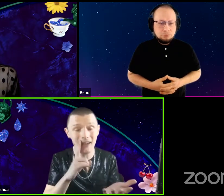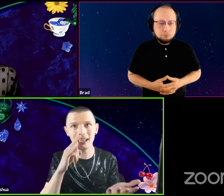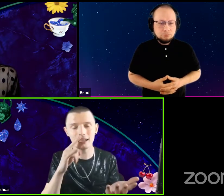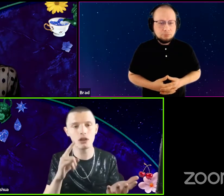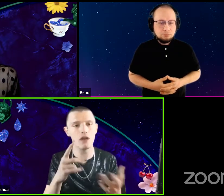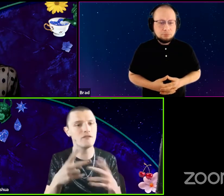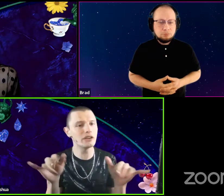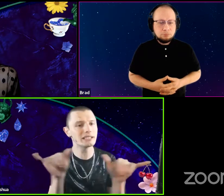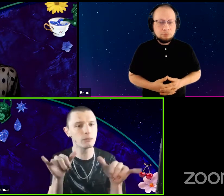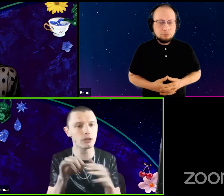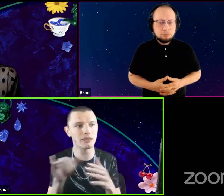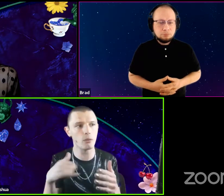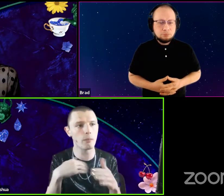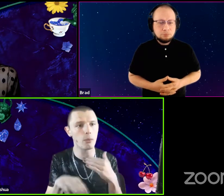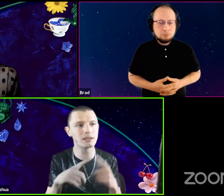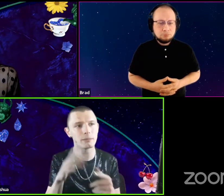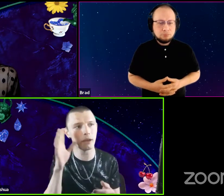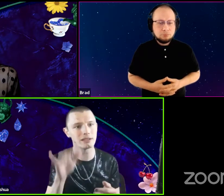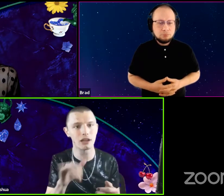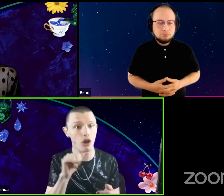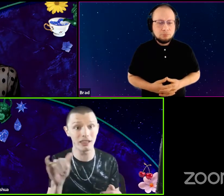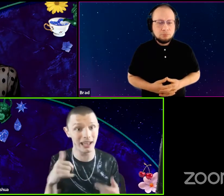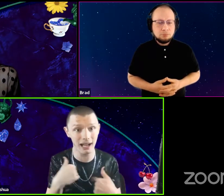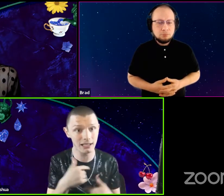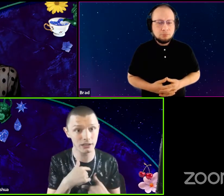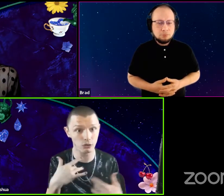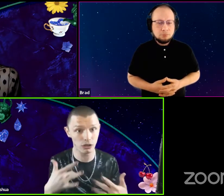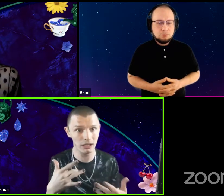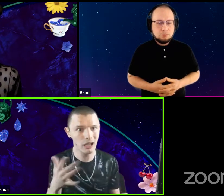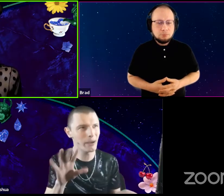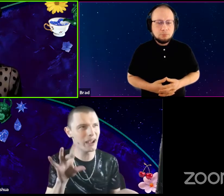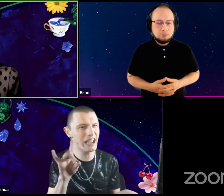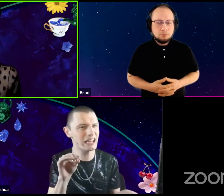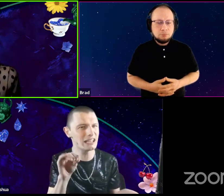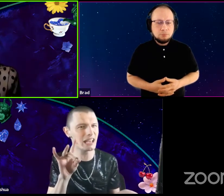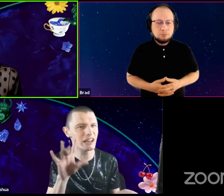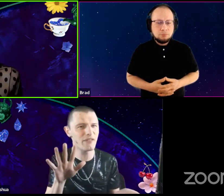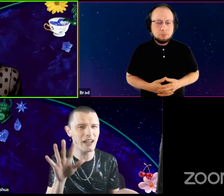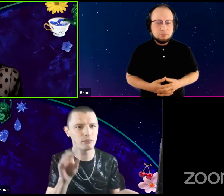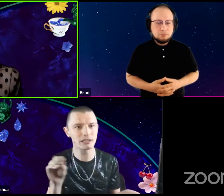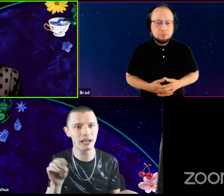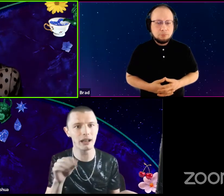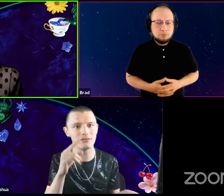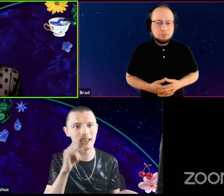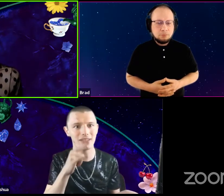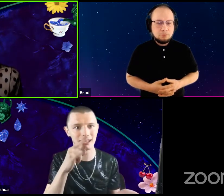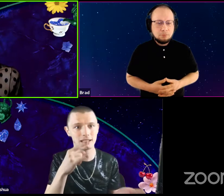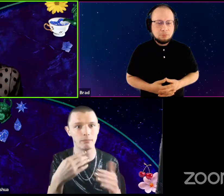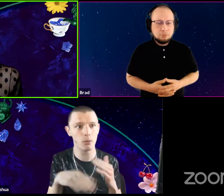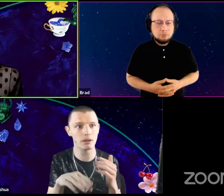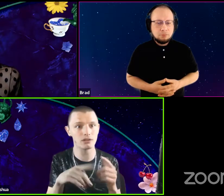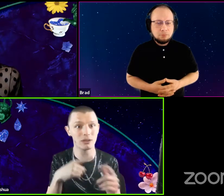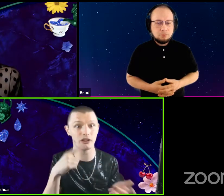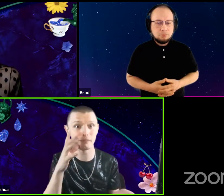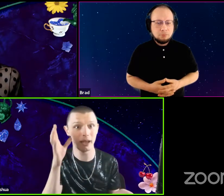are very similar in that, we're born to parents that aren't like us, usually. 80, uh 85% of deaf kids are born to hearing parents.